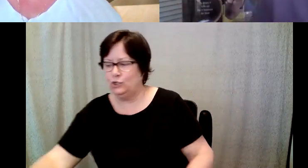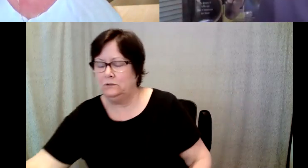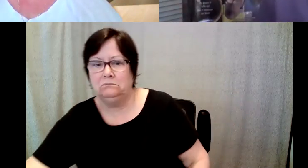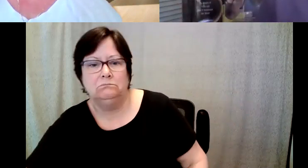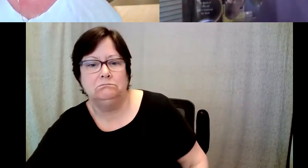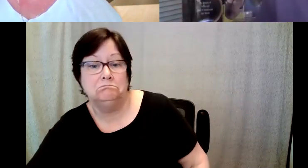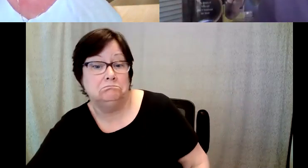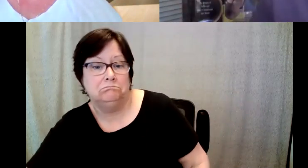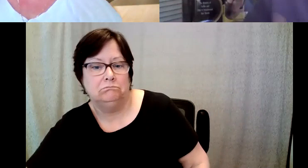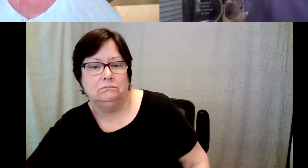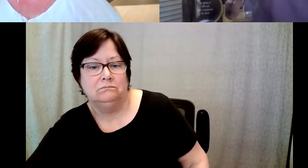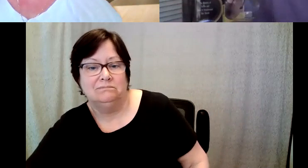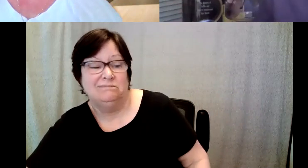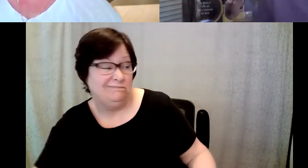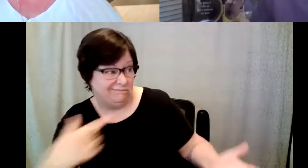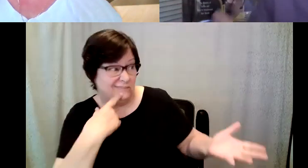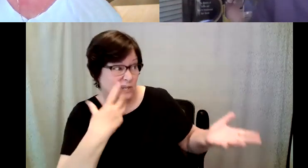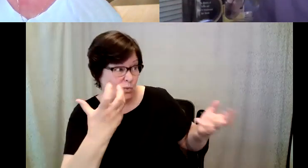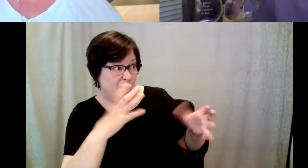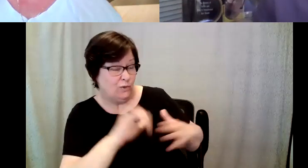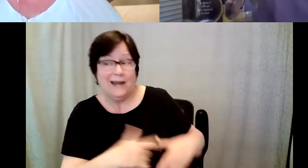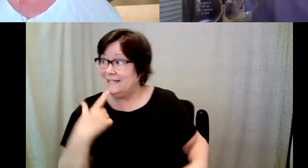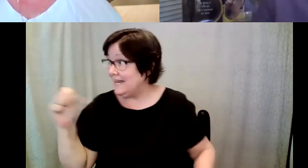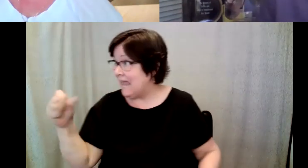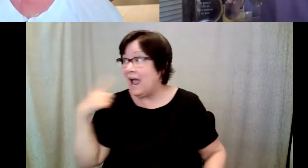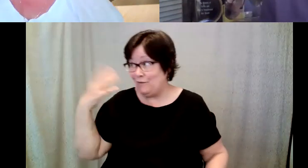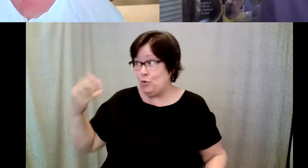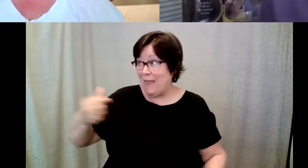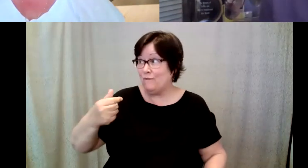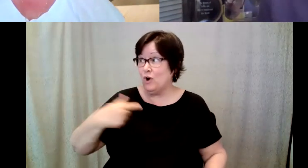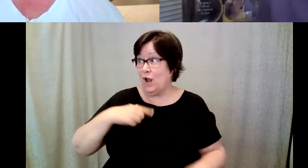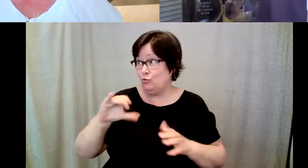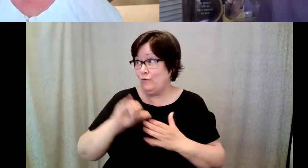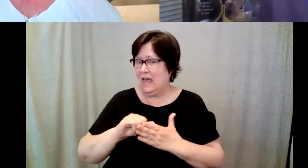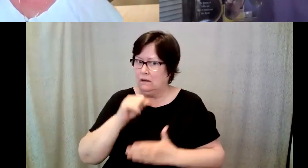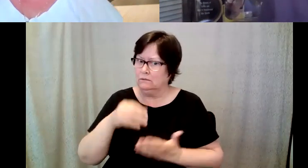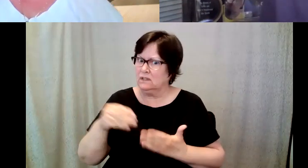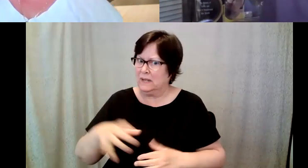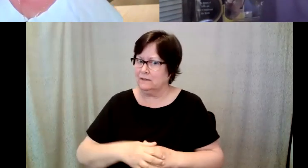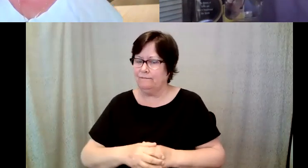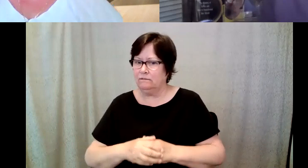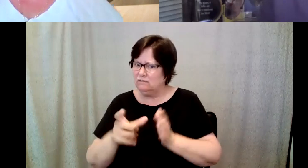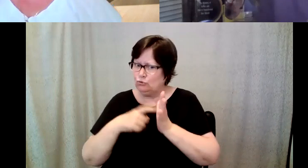do you want to do that, and I said, well, I do if you want to pay for it, because it's not inexpensive takes a lot of hours. D. Major Cohen: And so.